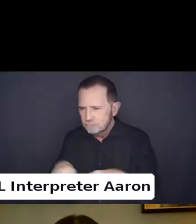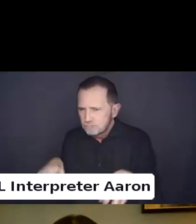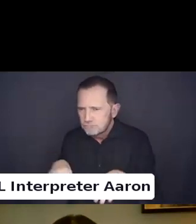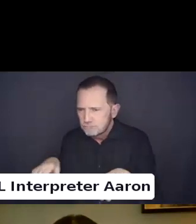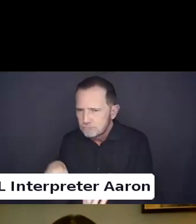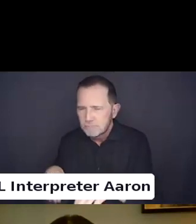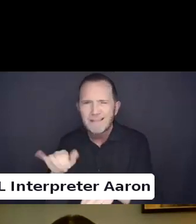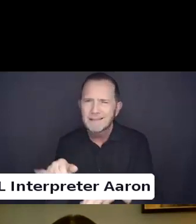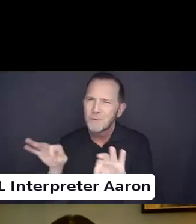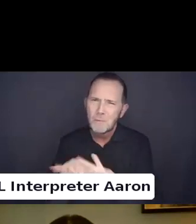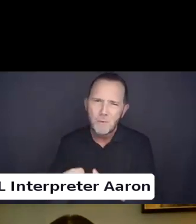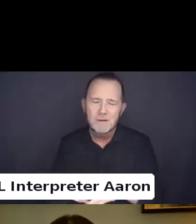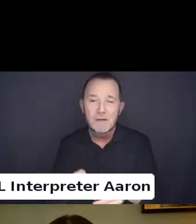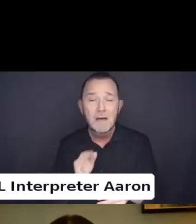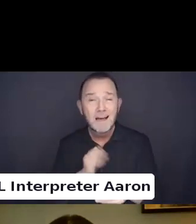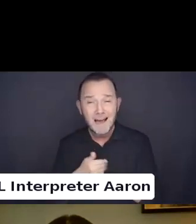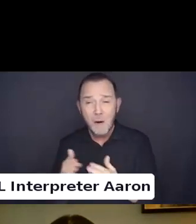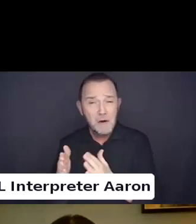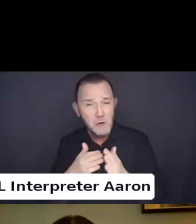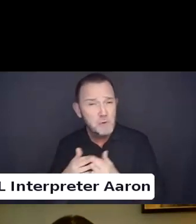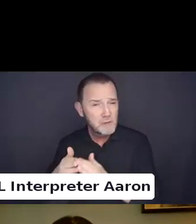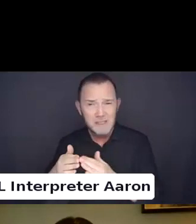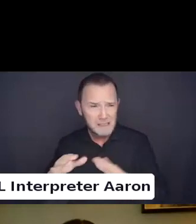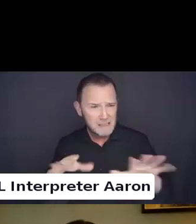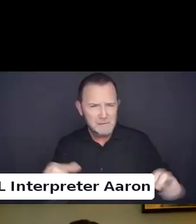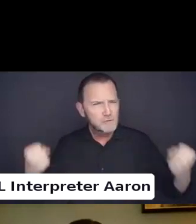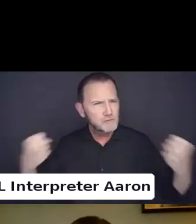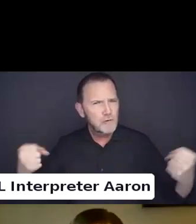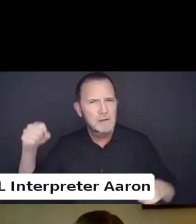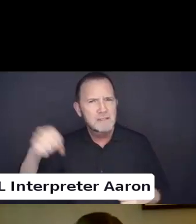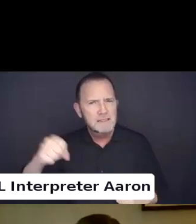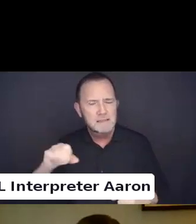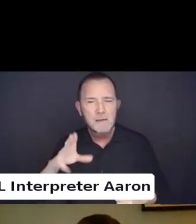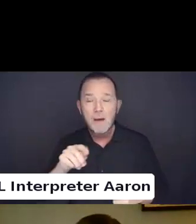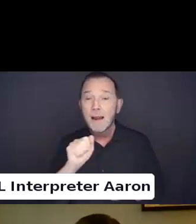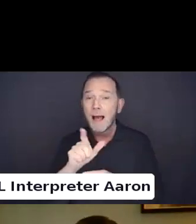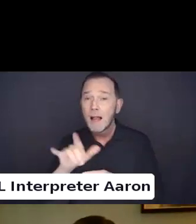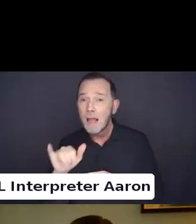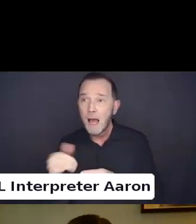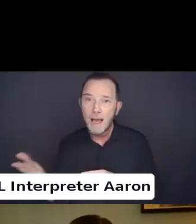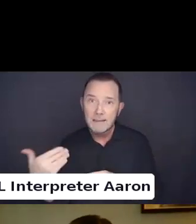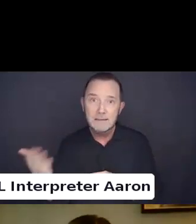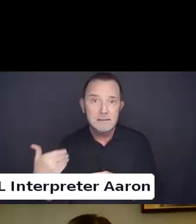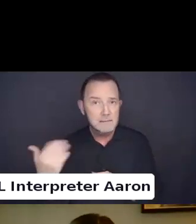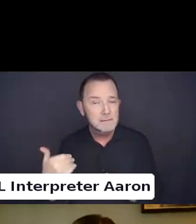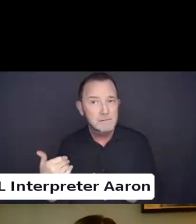Our communities are strong but our allies are welcoming assistance to these things that